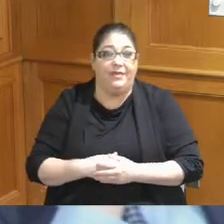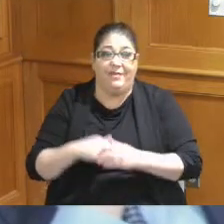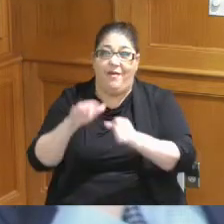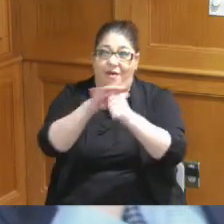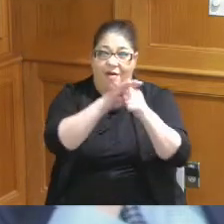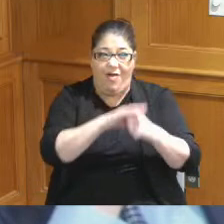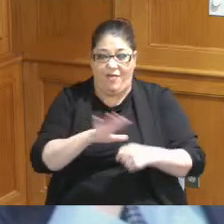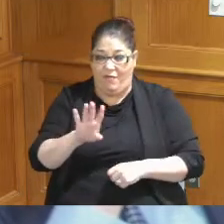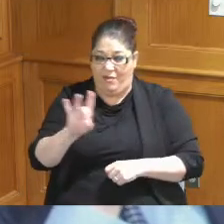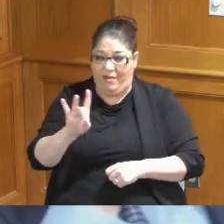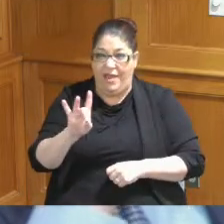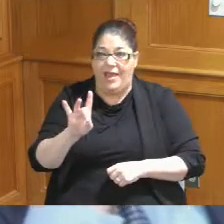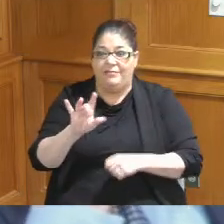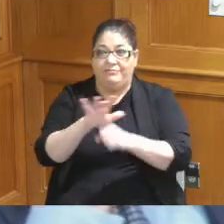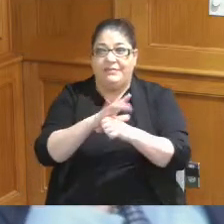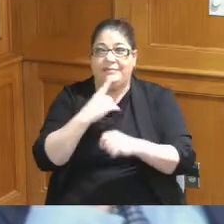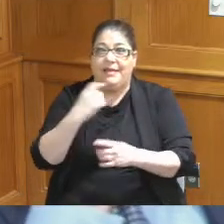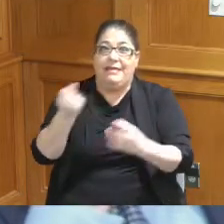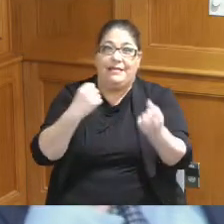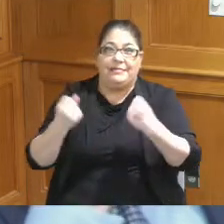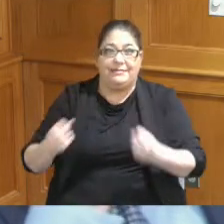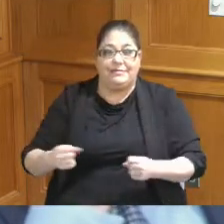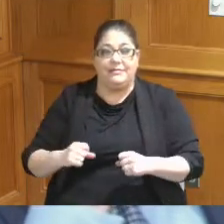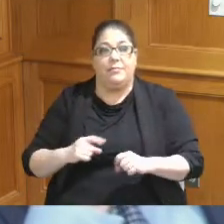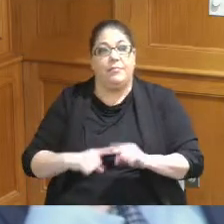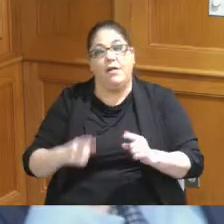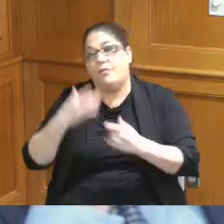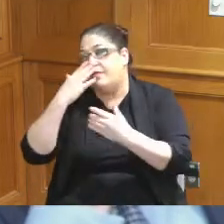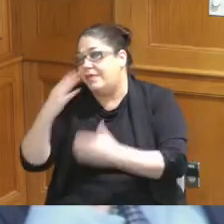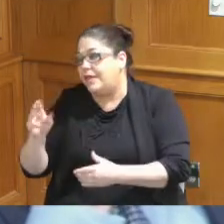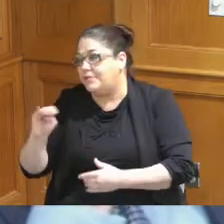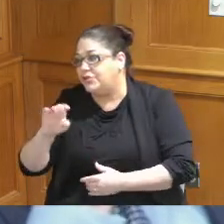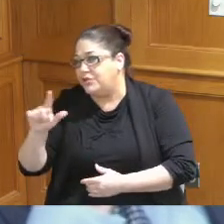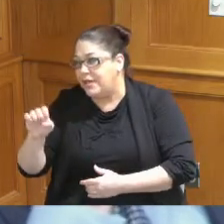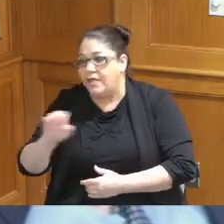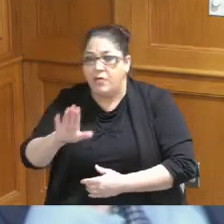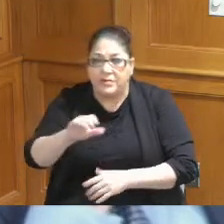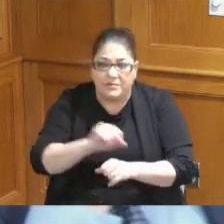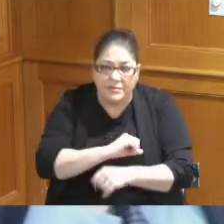jumping on board and saying yes to this plan but I want to thank Michelle thank your staff I thank